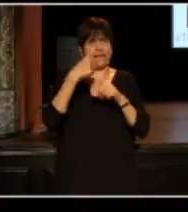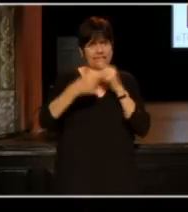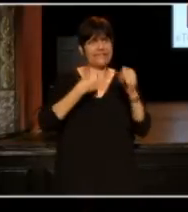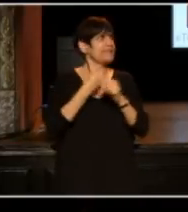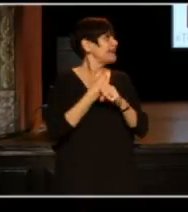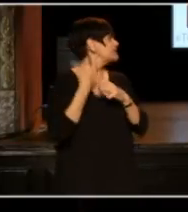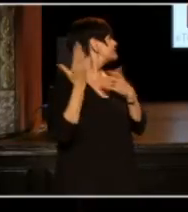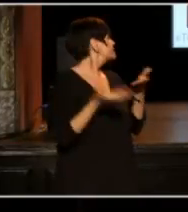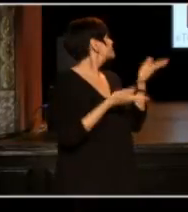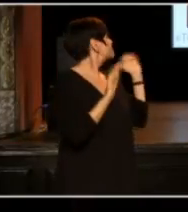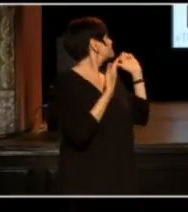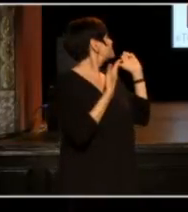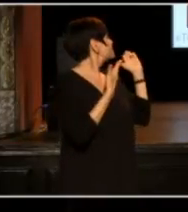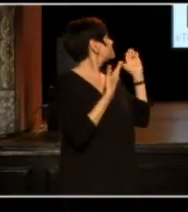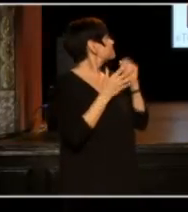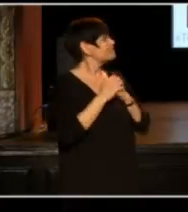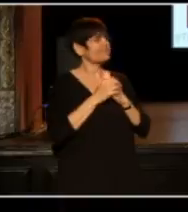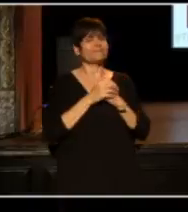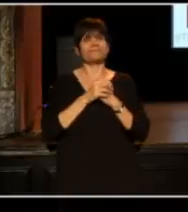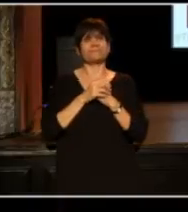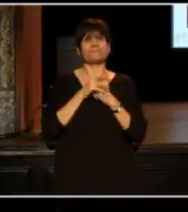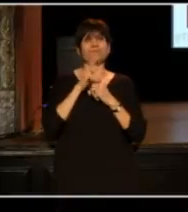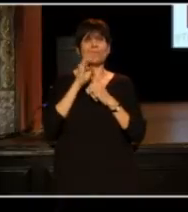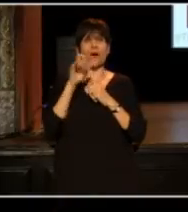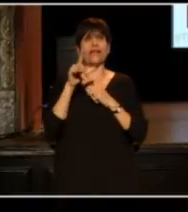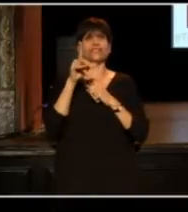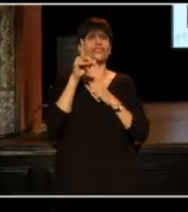Lifetime Achievement Award